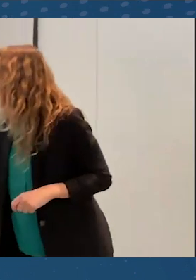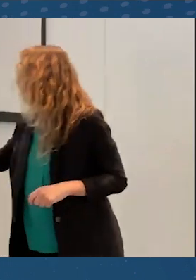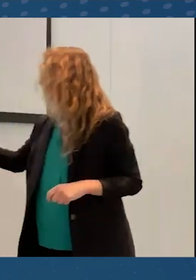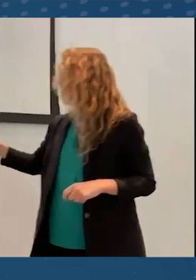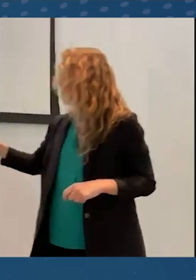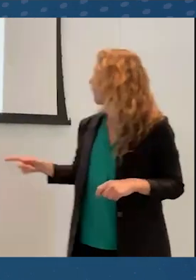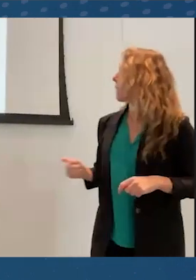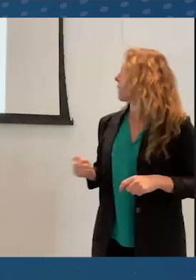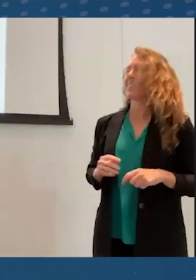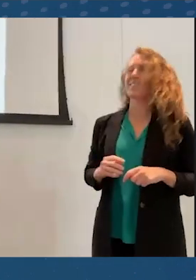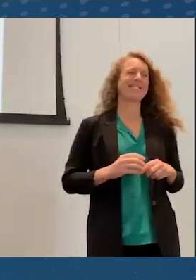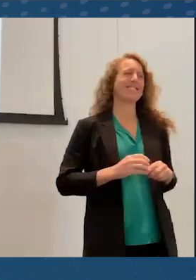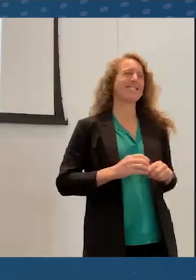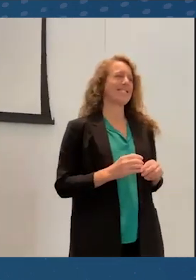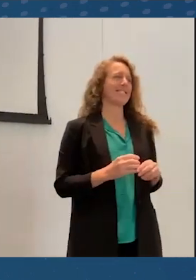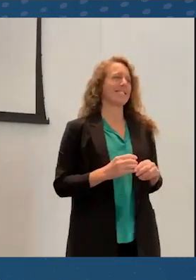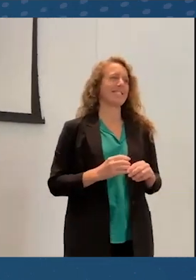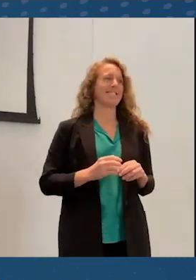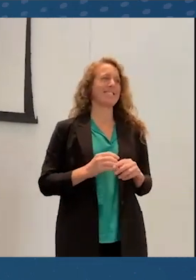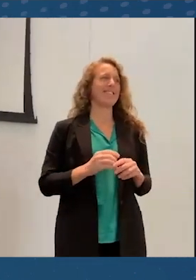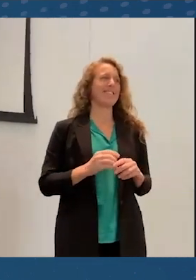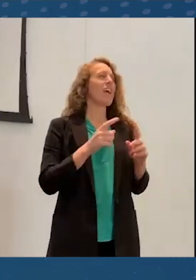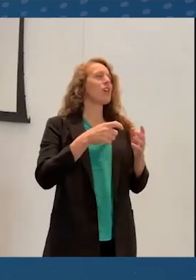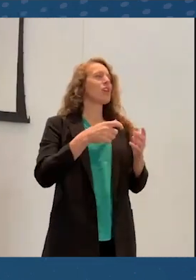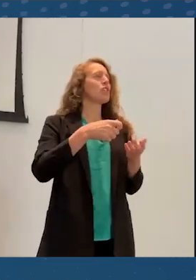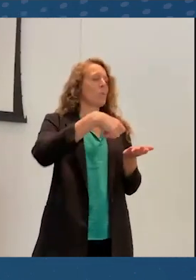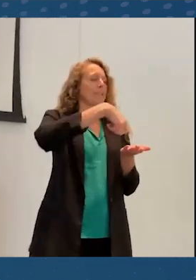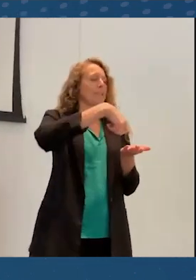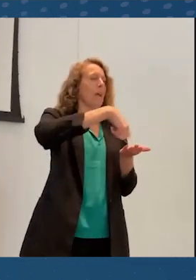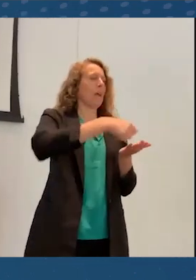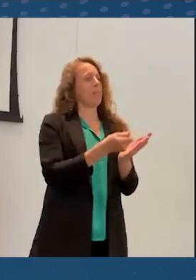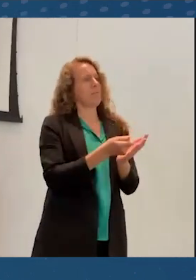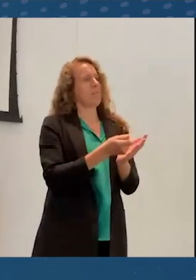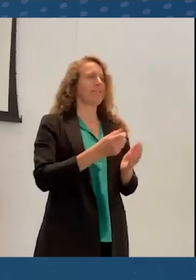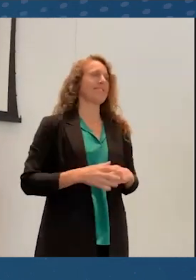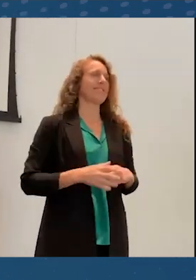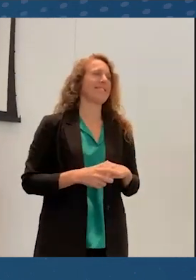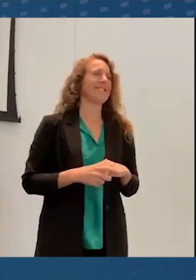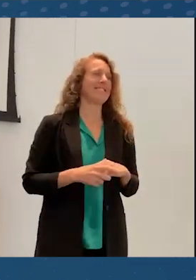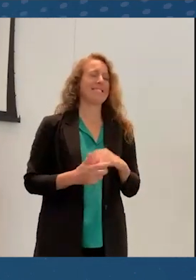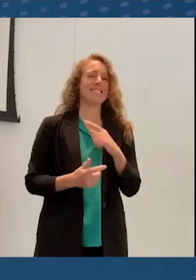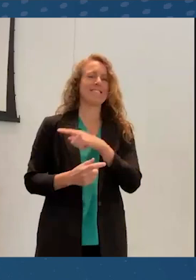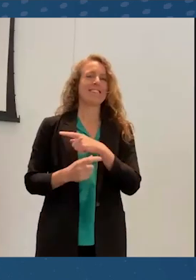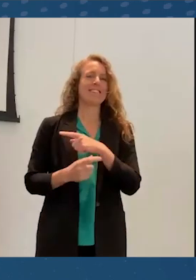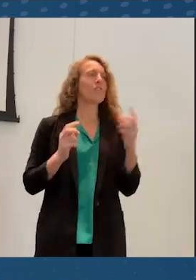I will not go to the next one. So what I want to quickly talk about